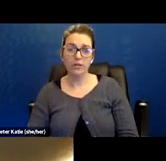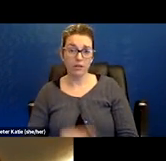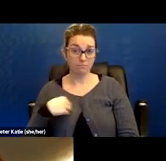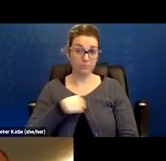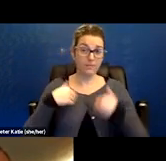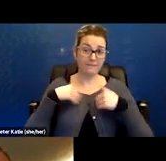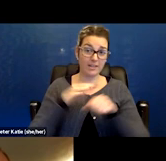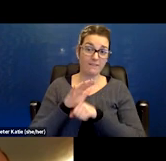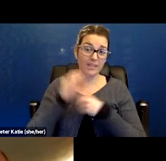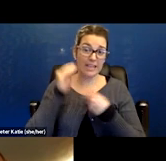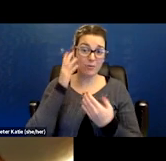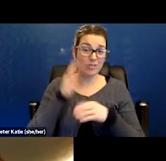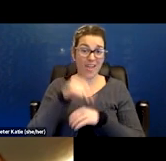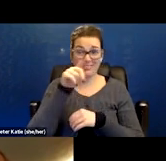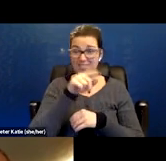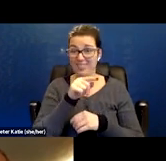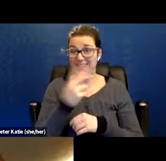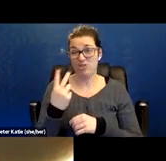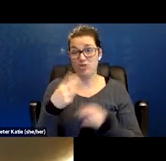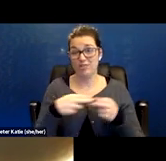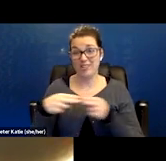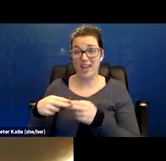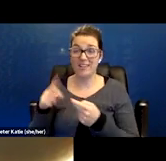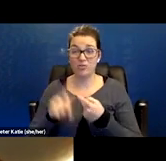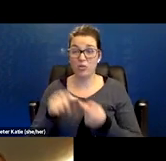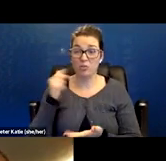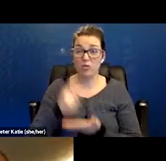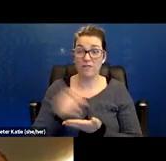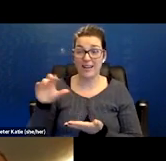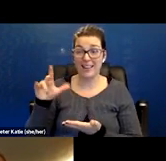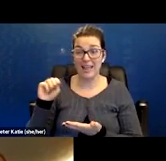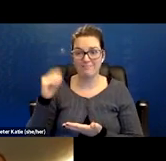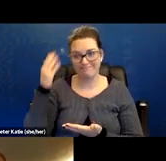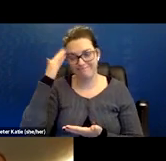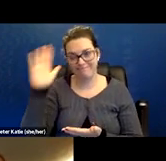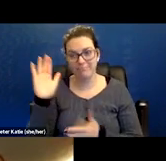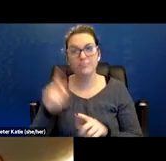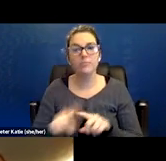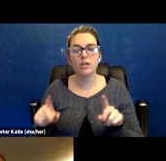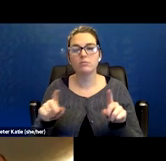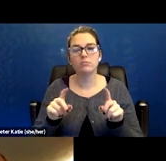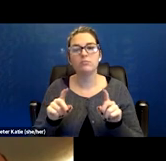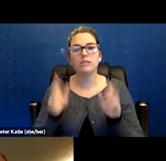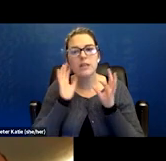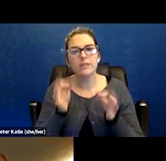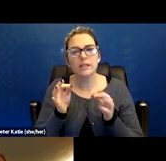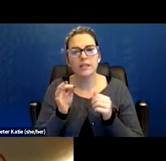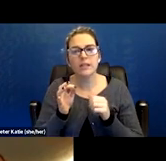on these slides to you know, adjudicate a claim is another thing. But yeah I think definitely, you have the signs and the symptoms